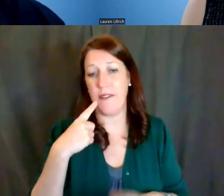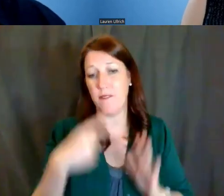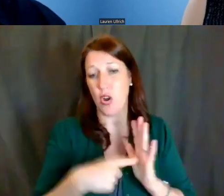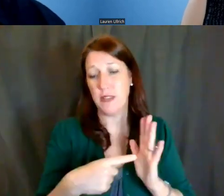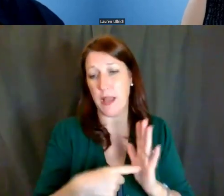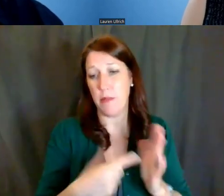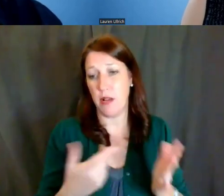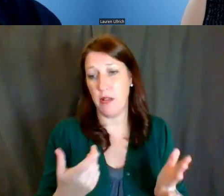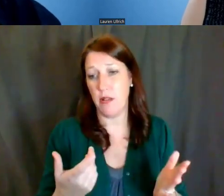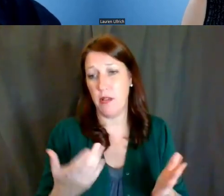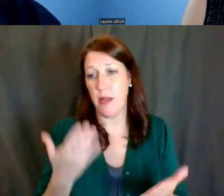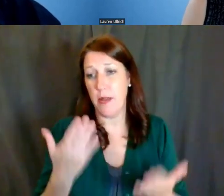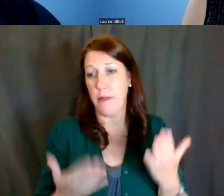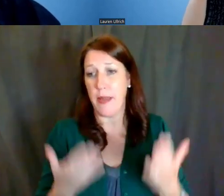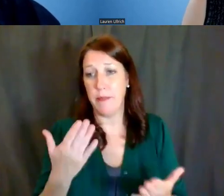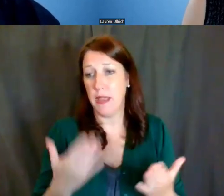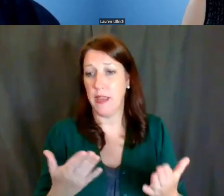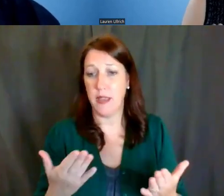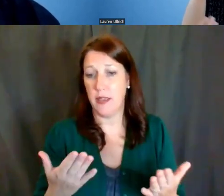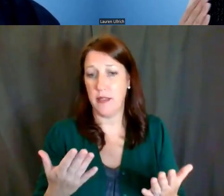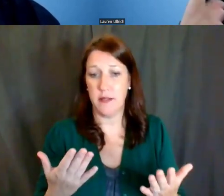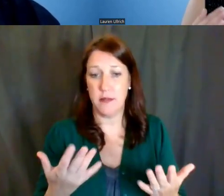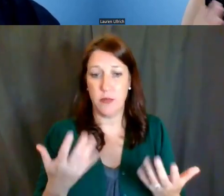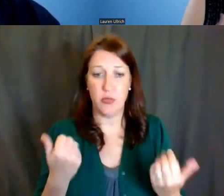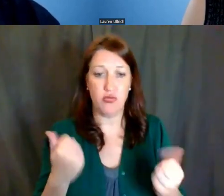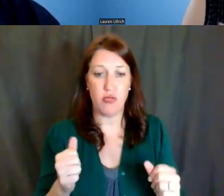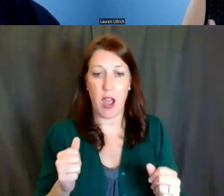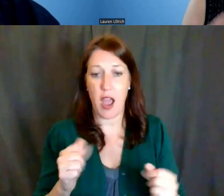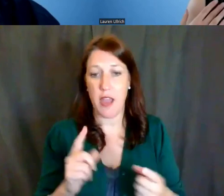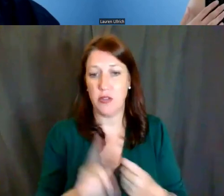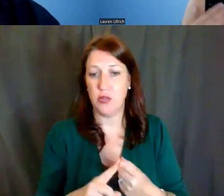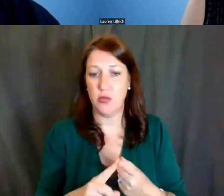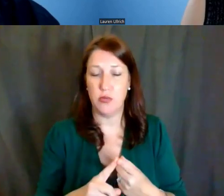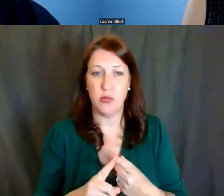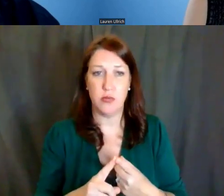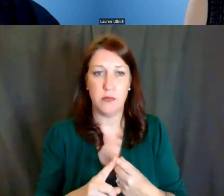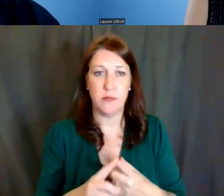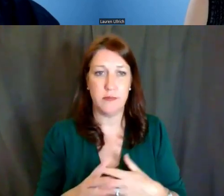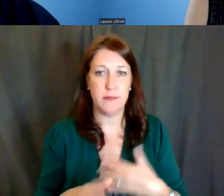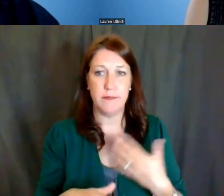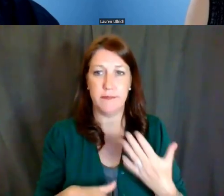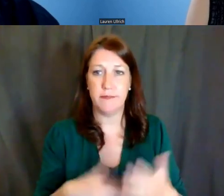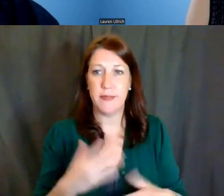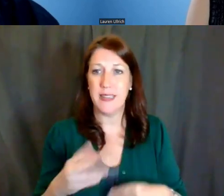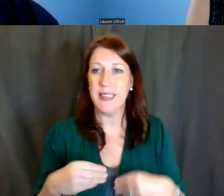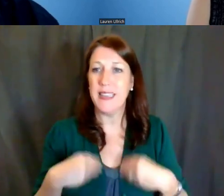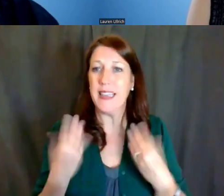we may try to give you additional information